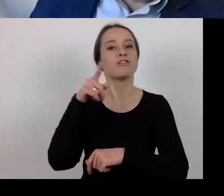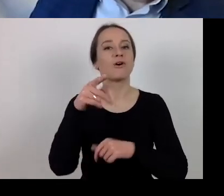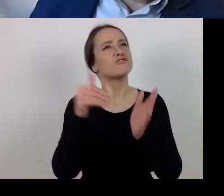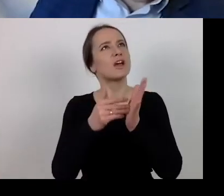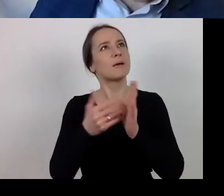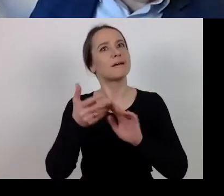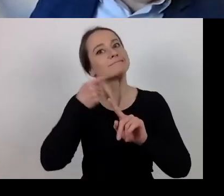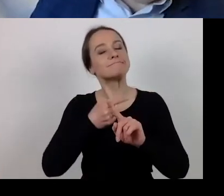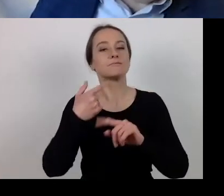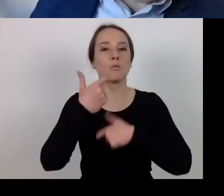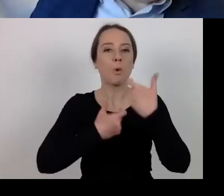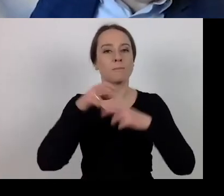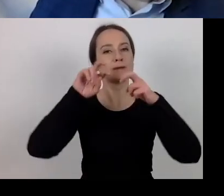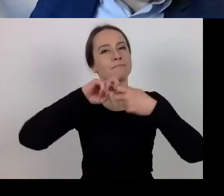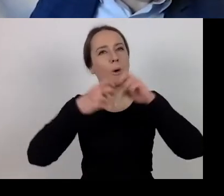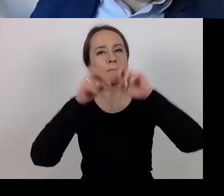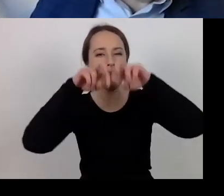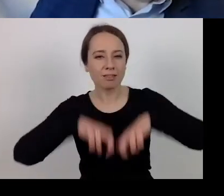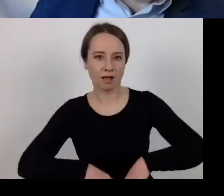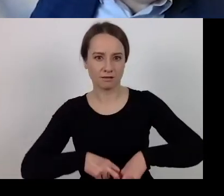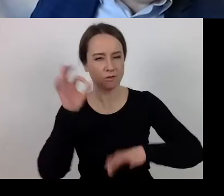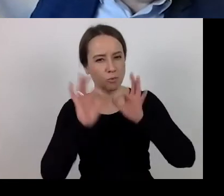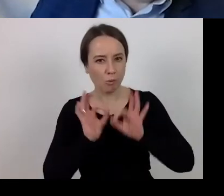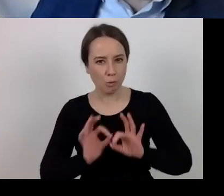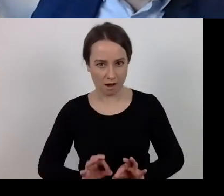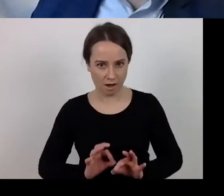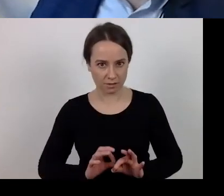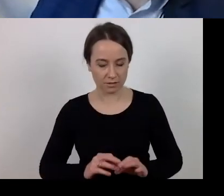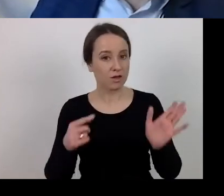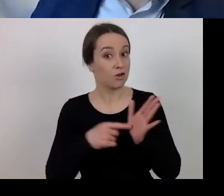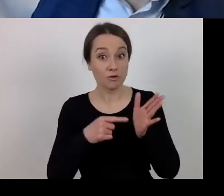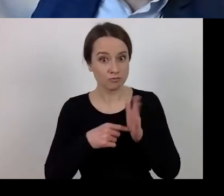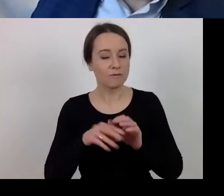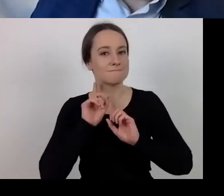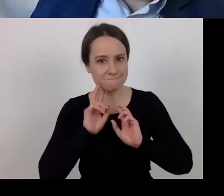The basis for this